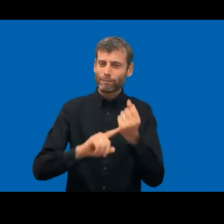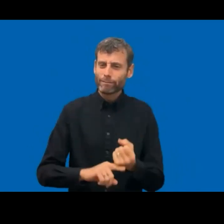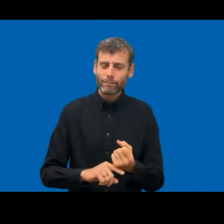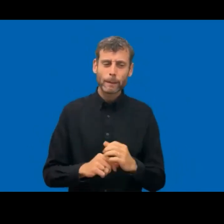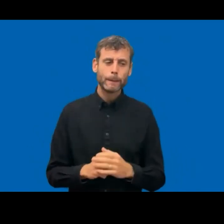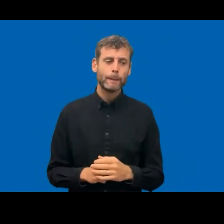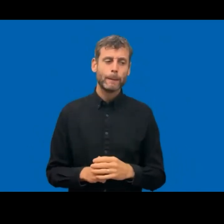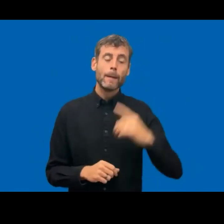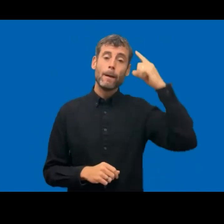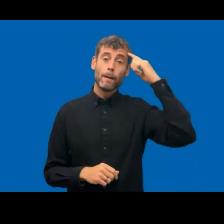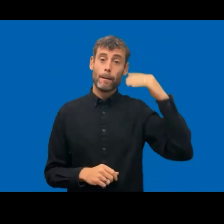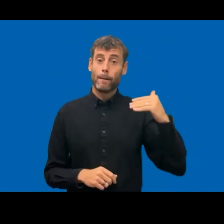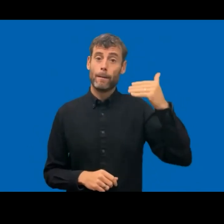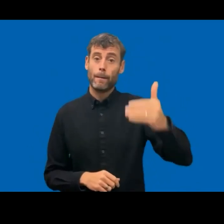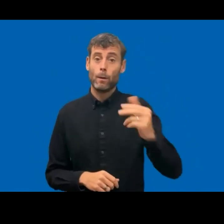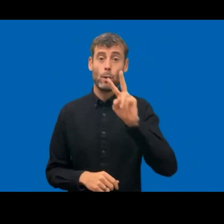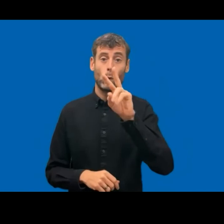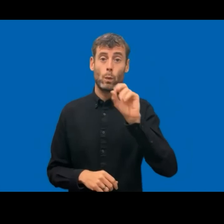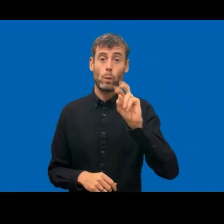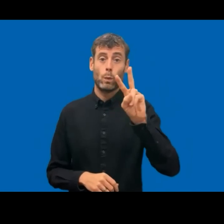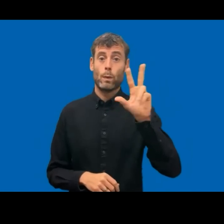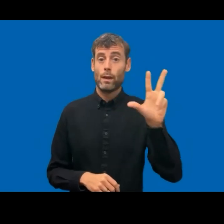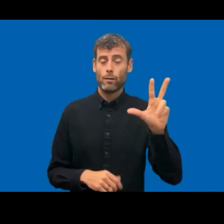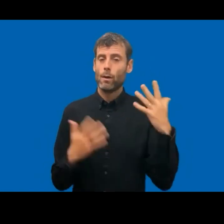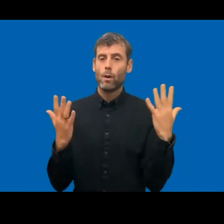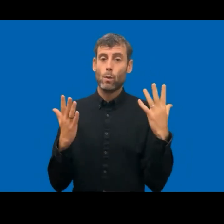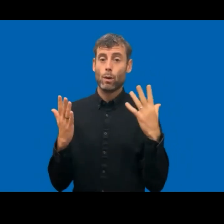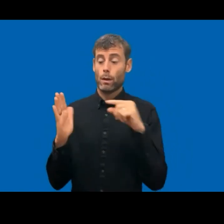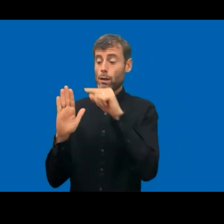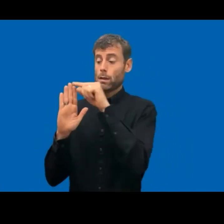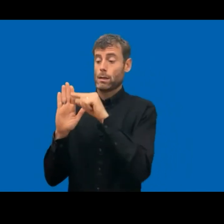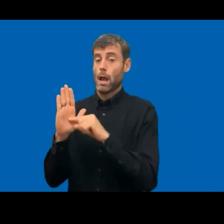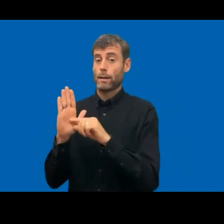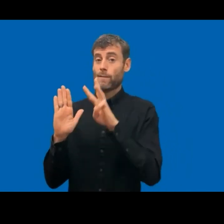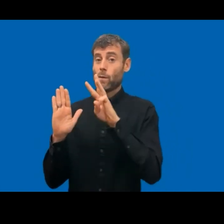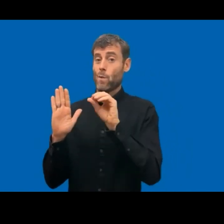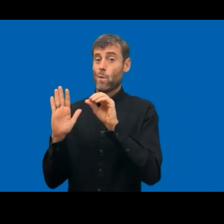we will have different requirements for public and private sector. More requirements for